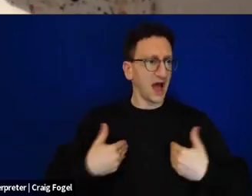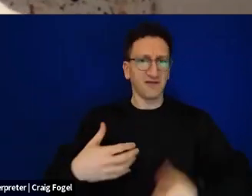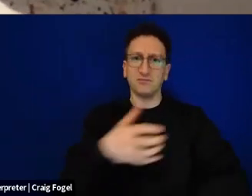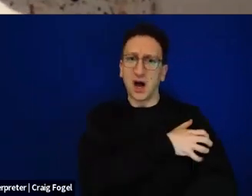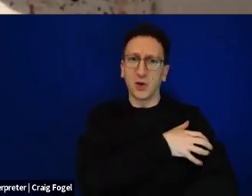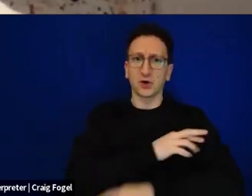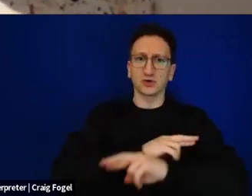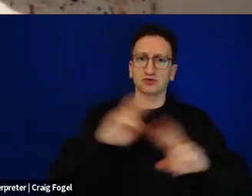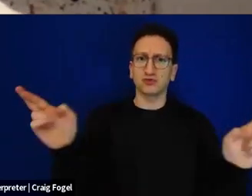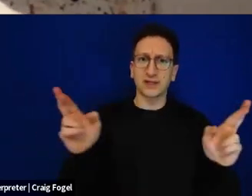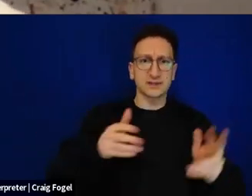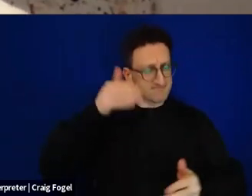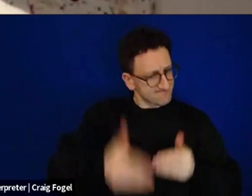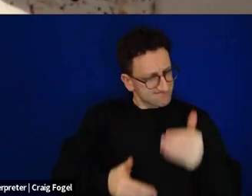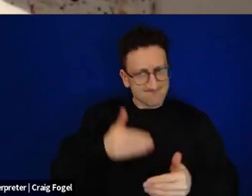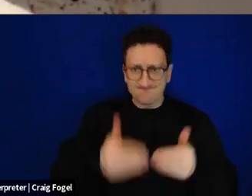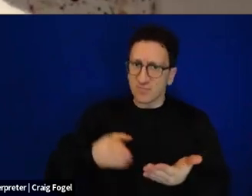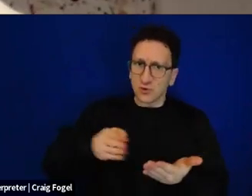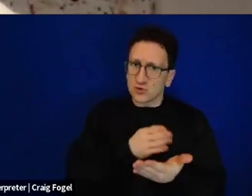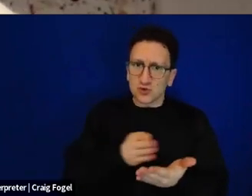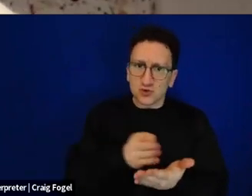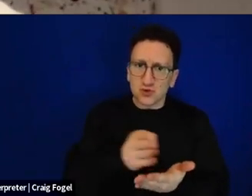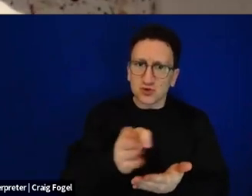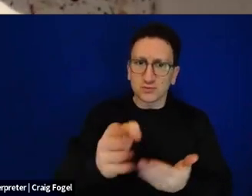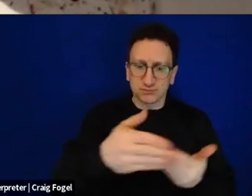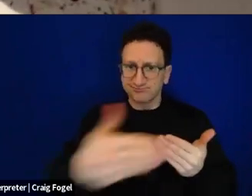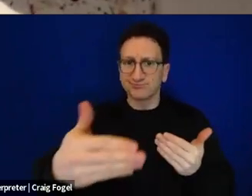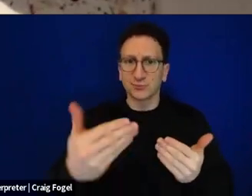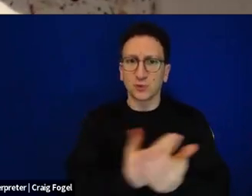we will probably need to do in the coming year, whatever that is, as a night that